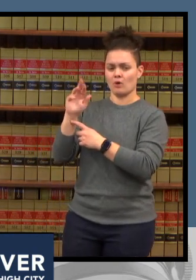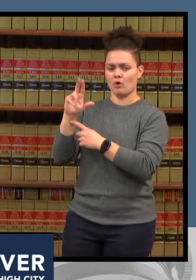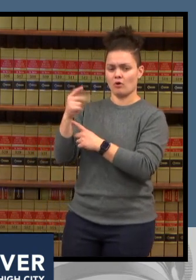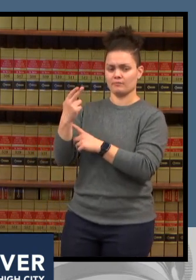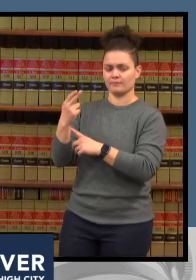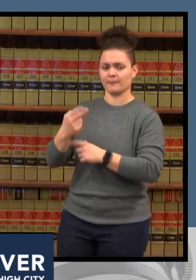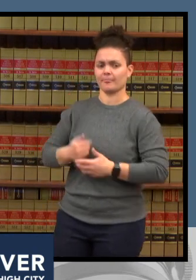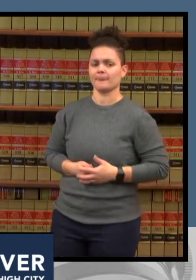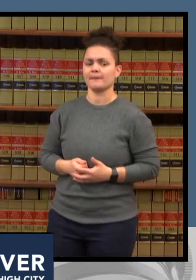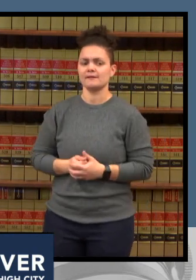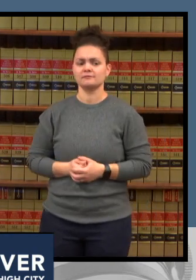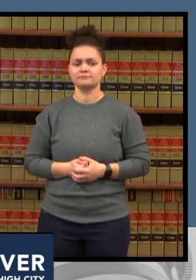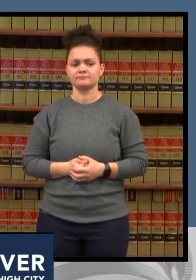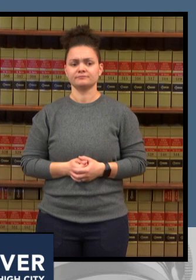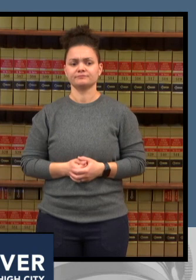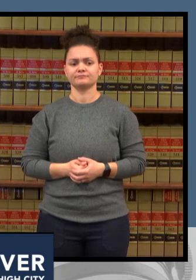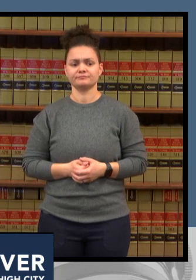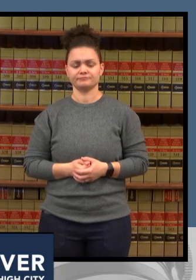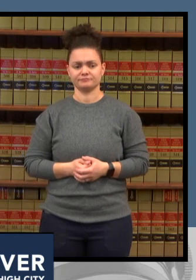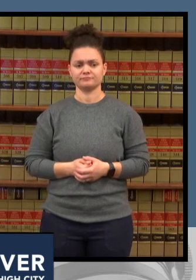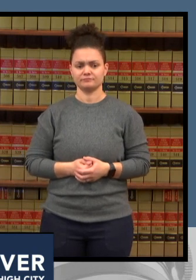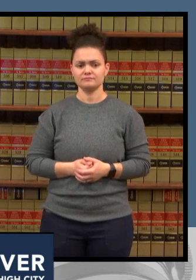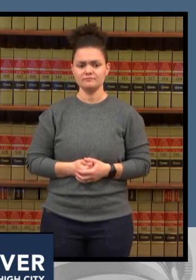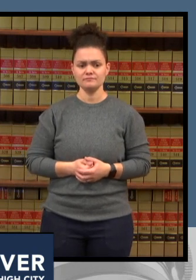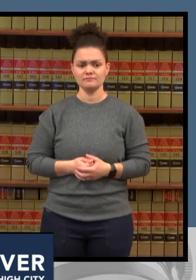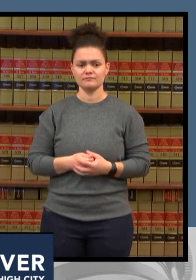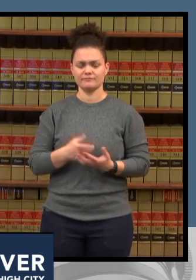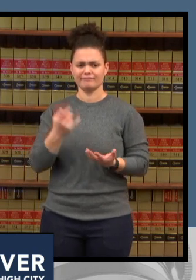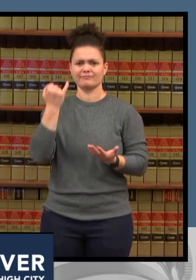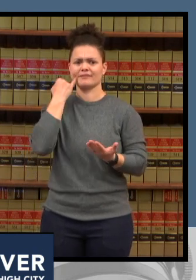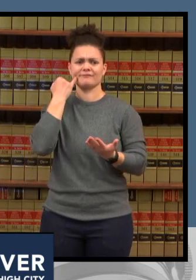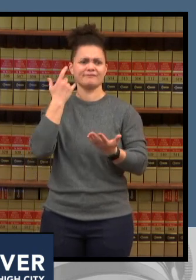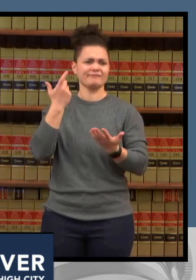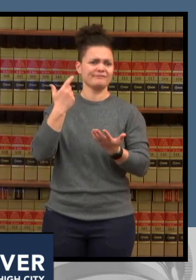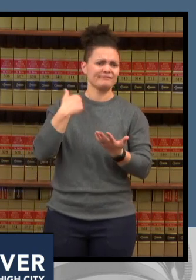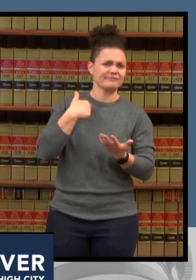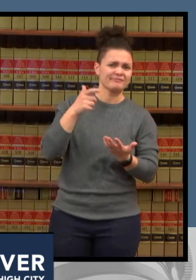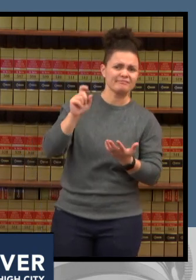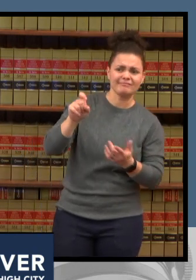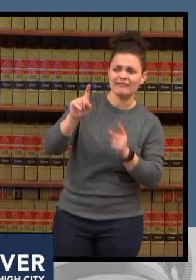they should go to hospital for something that's not maybe cova-related rather it could be the flu